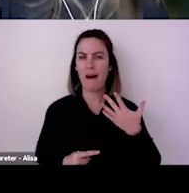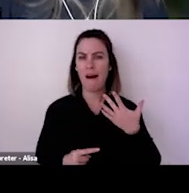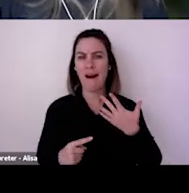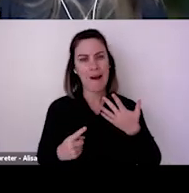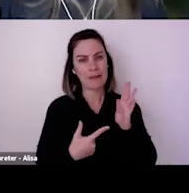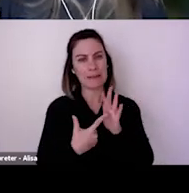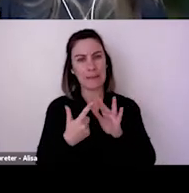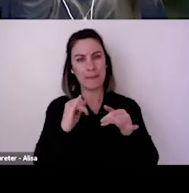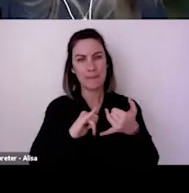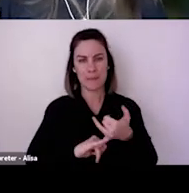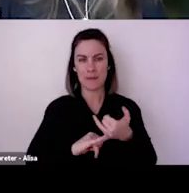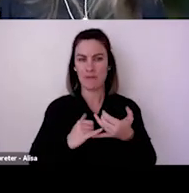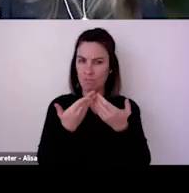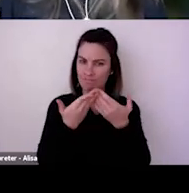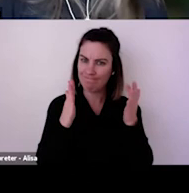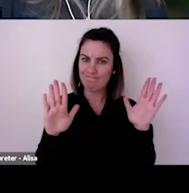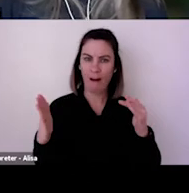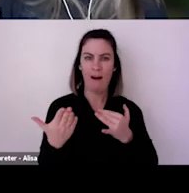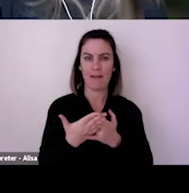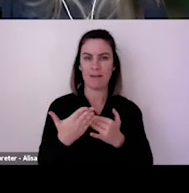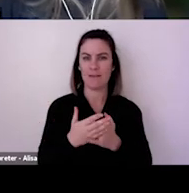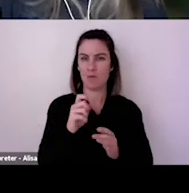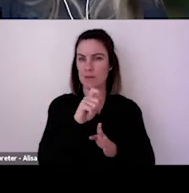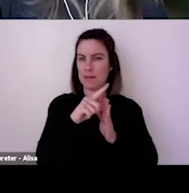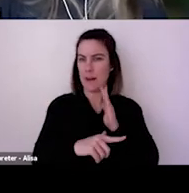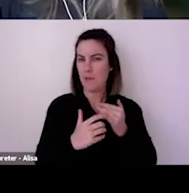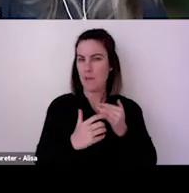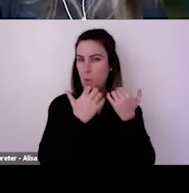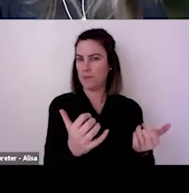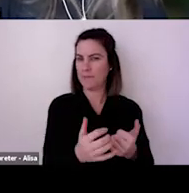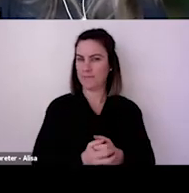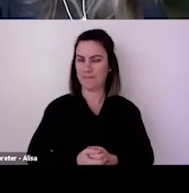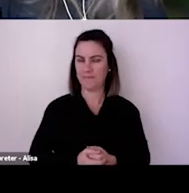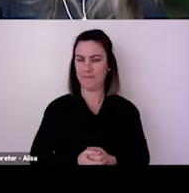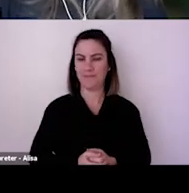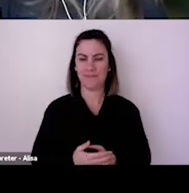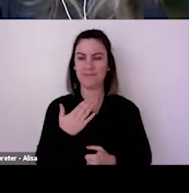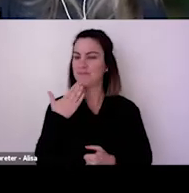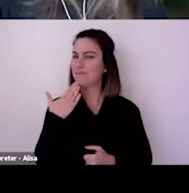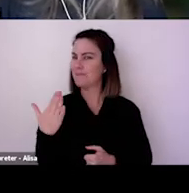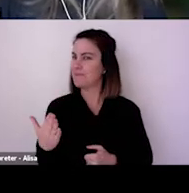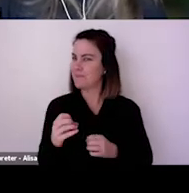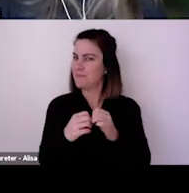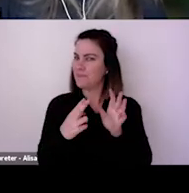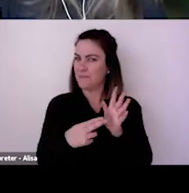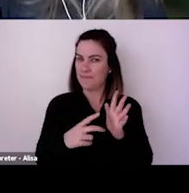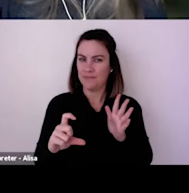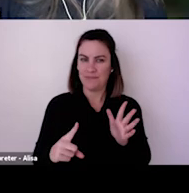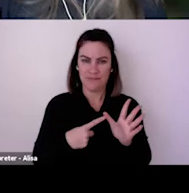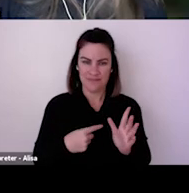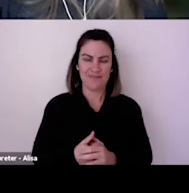There's loads more we could talk about, but we'll have to host another session a little